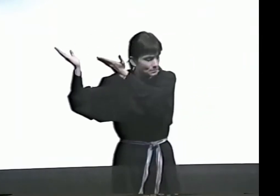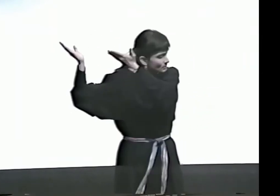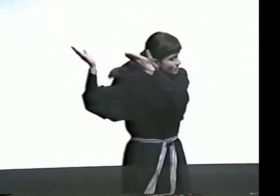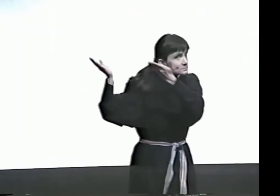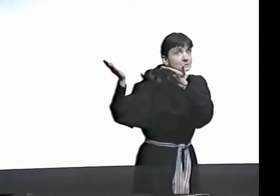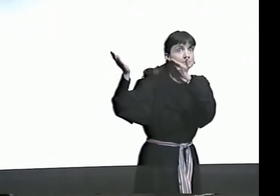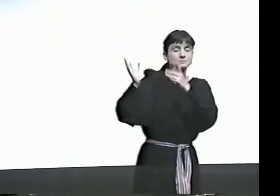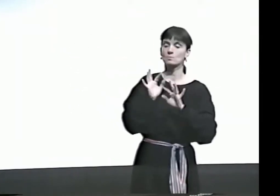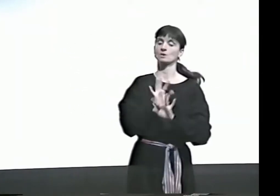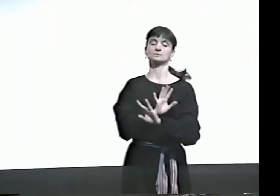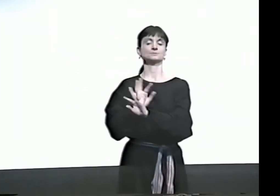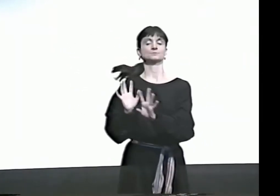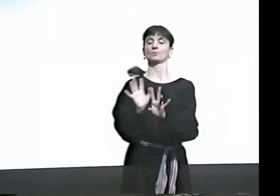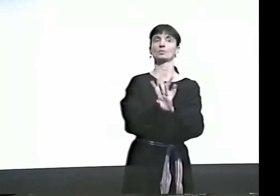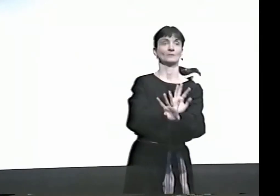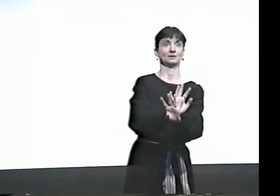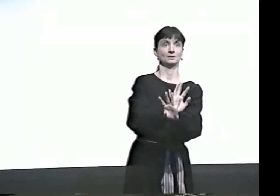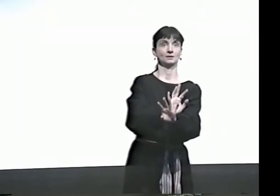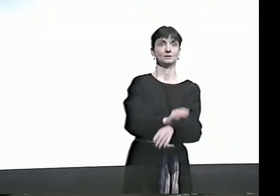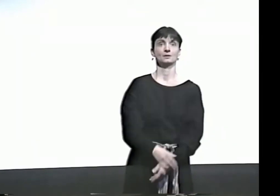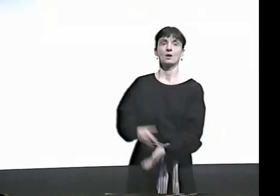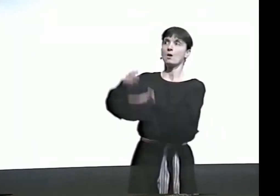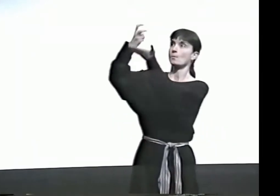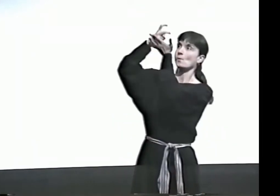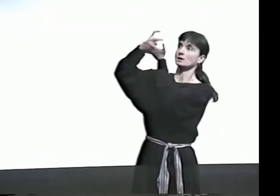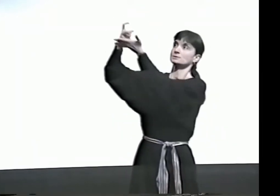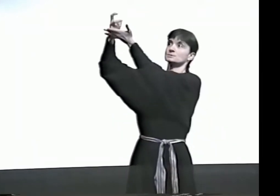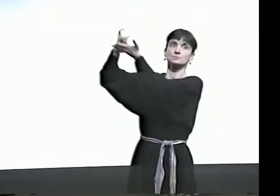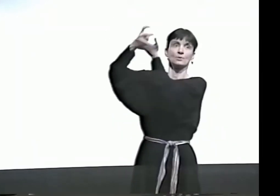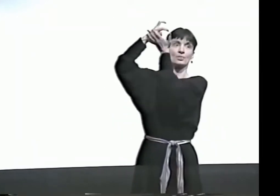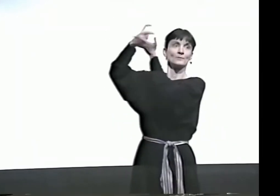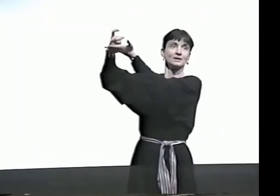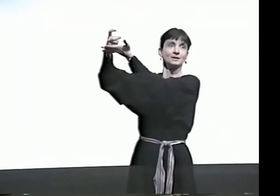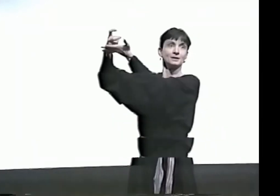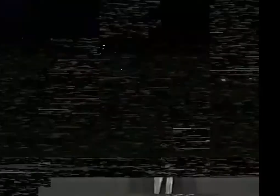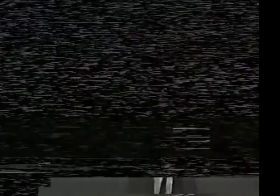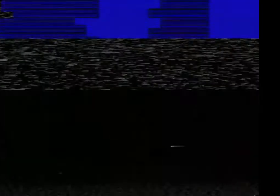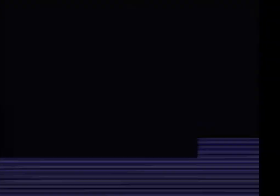IN SOUTH AFRICA AND THE FUNERAL MARCH, THE MOURNERS...